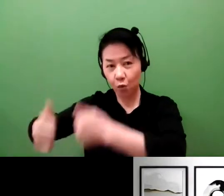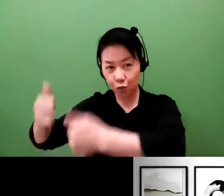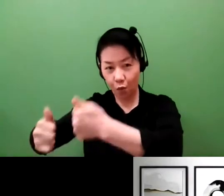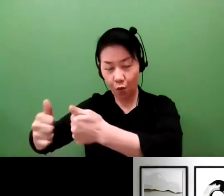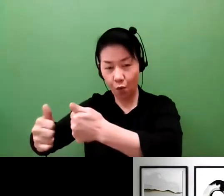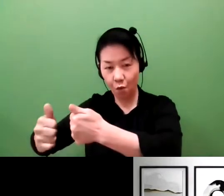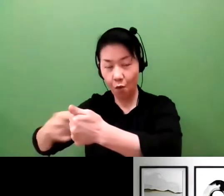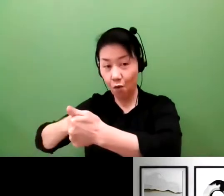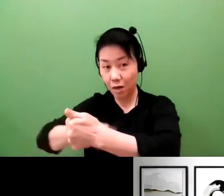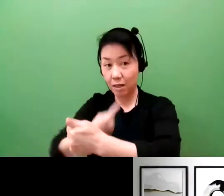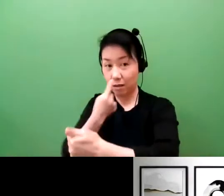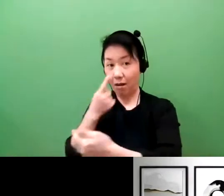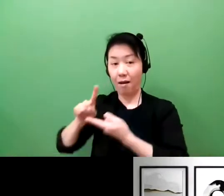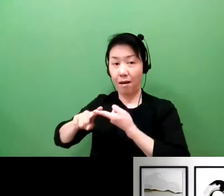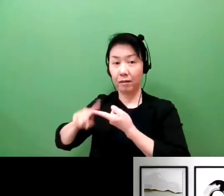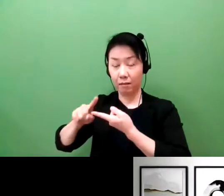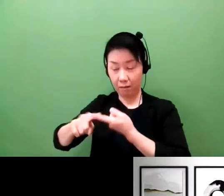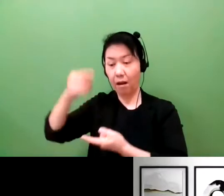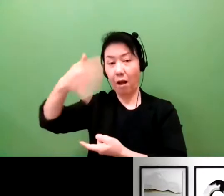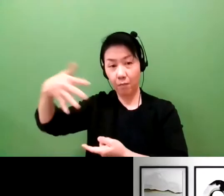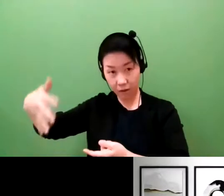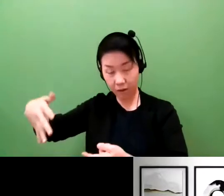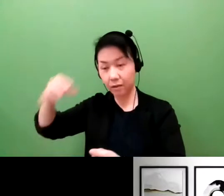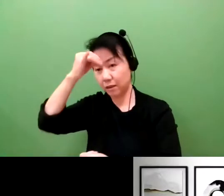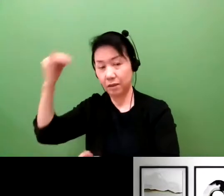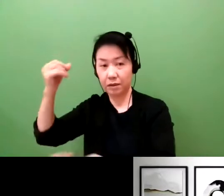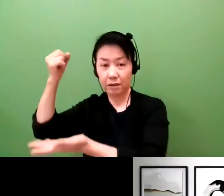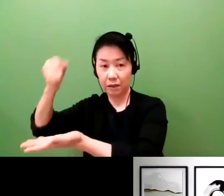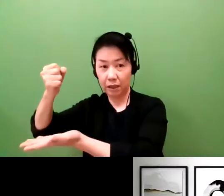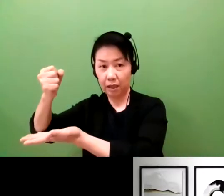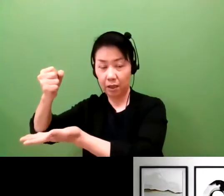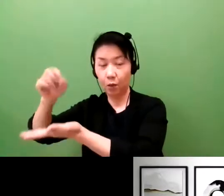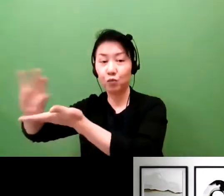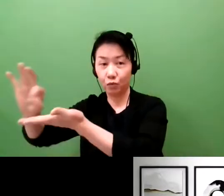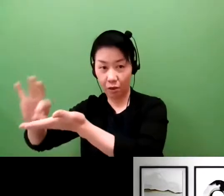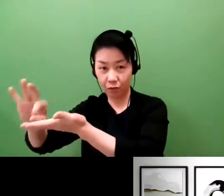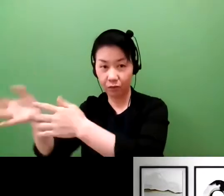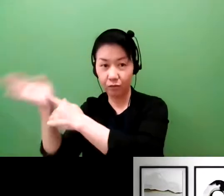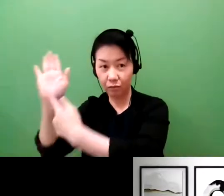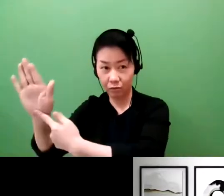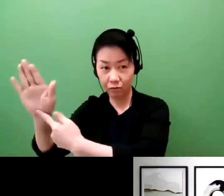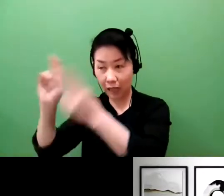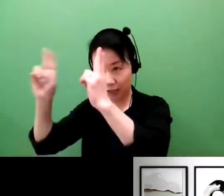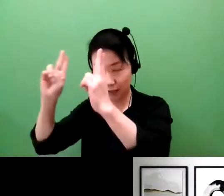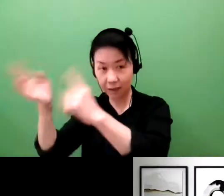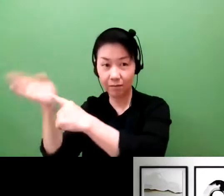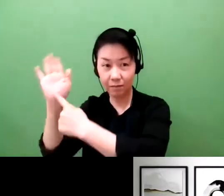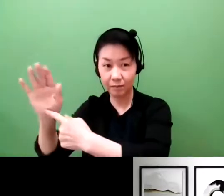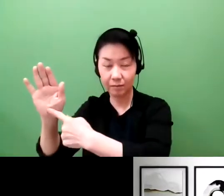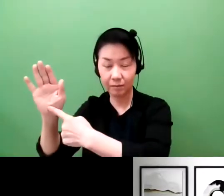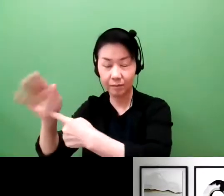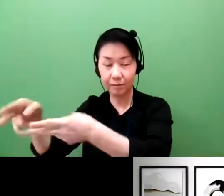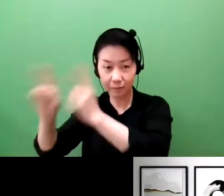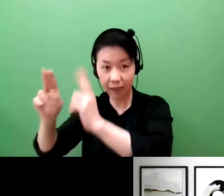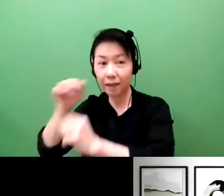If it's the best fit. For people here, then they will be able to make better sense to start up